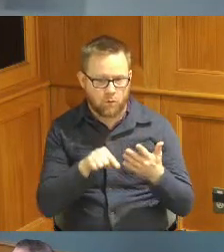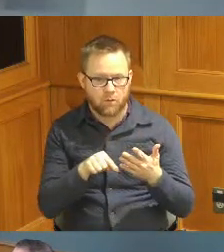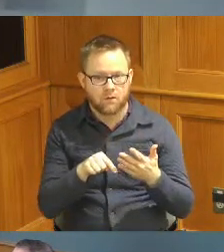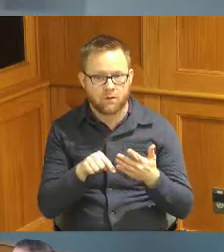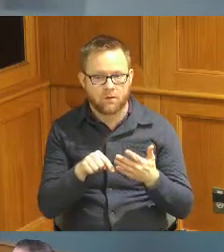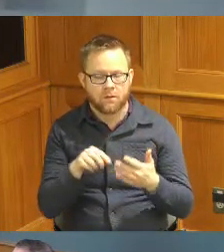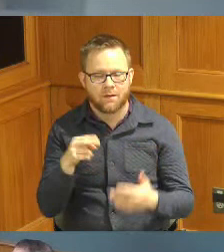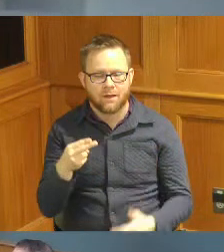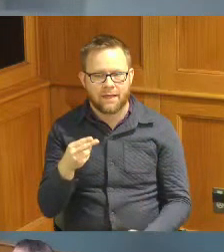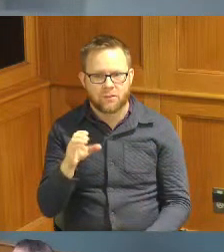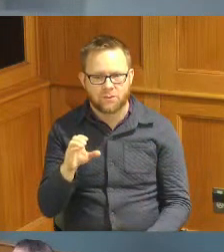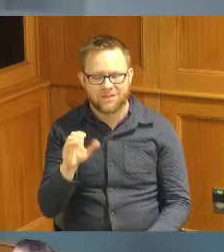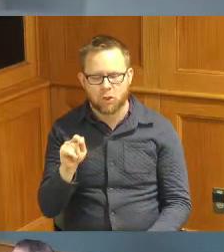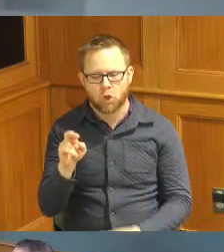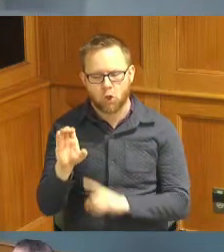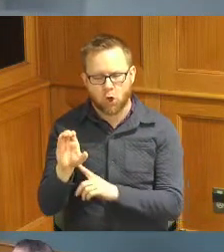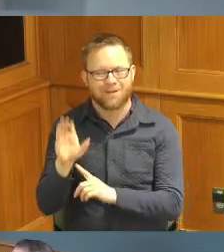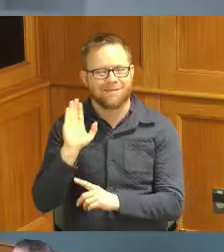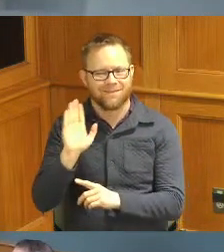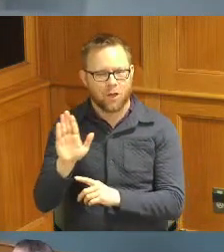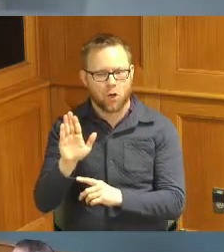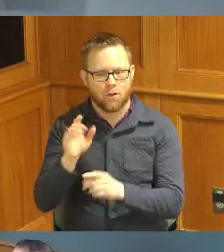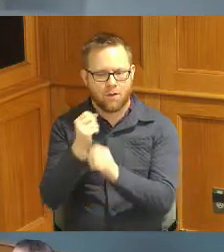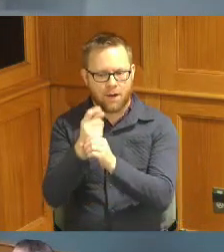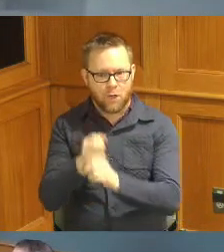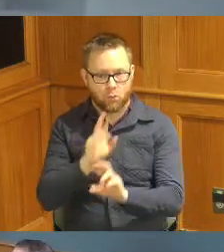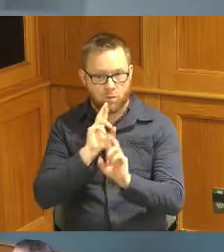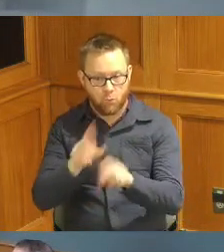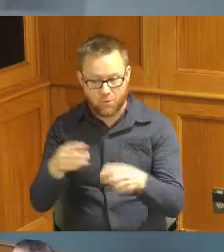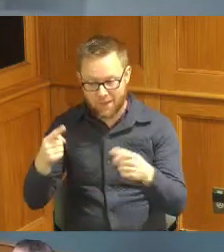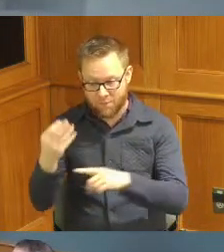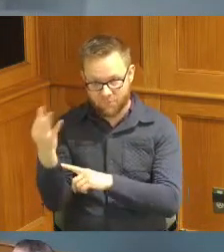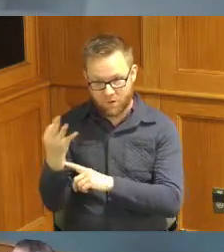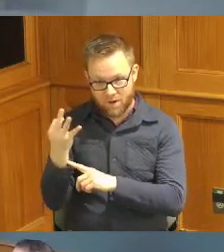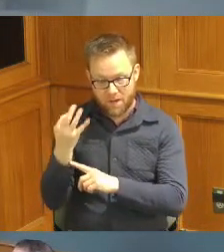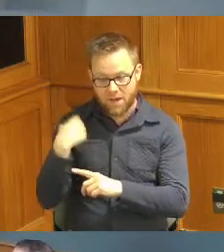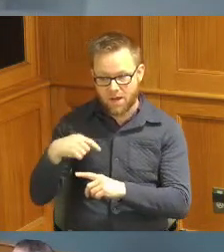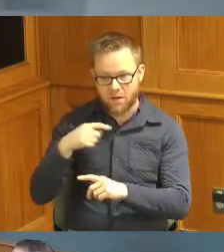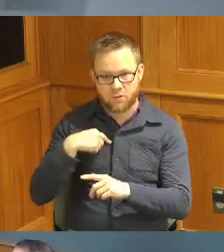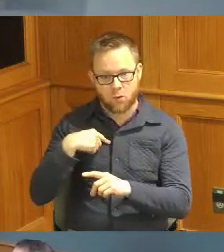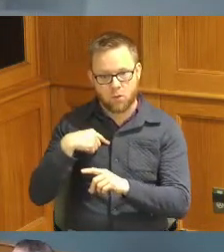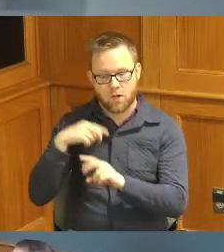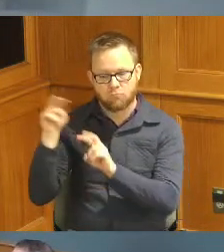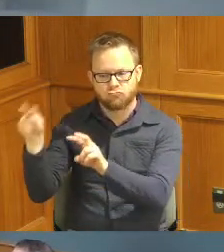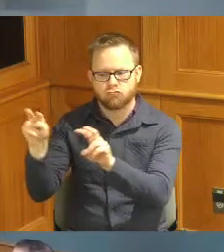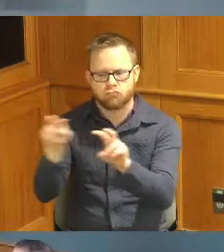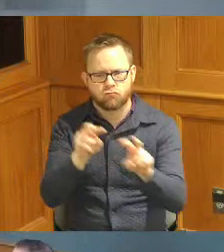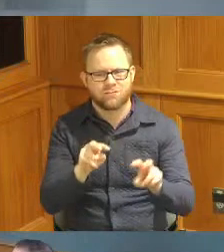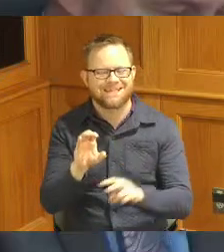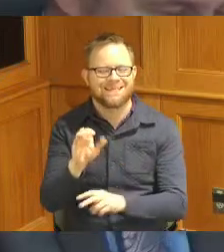arcs annual reports on Friday and we took a tour of the Care pods over in the Justice Center this